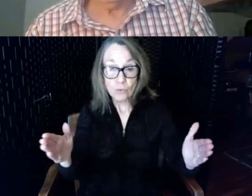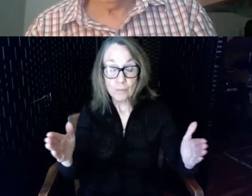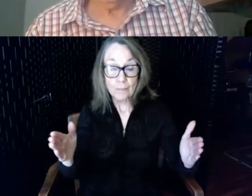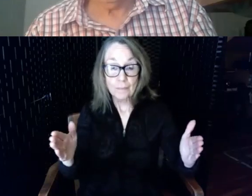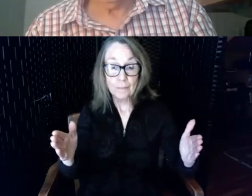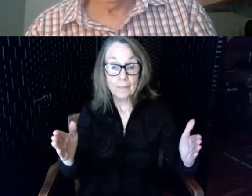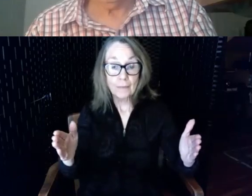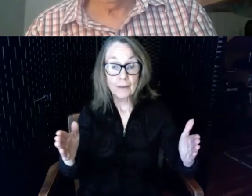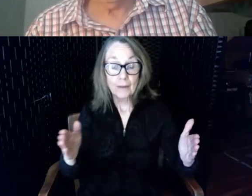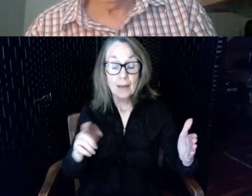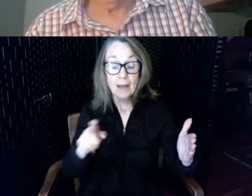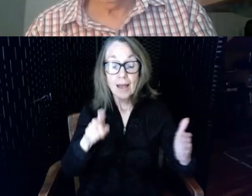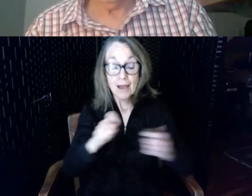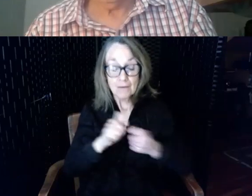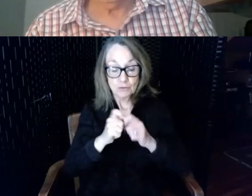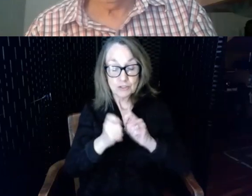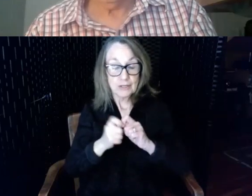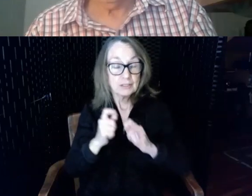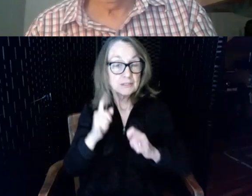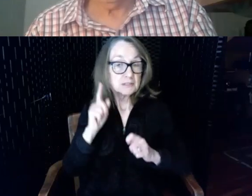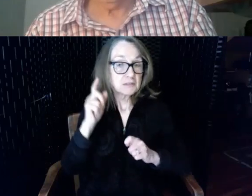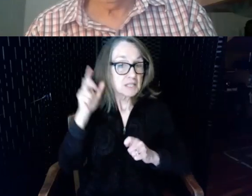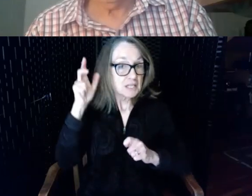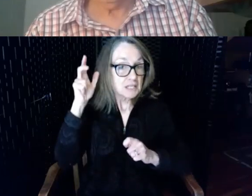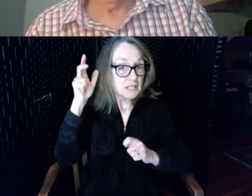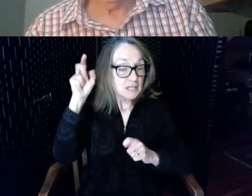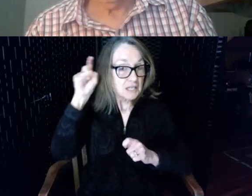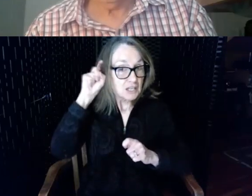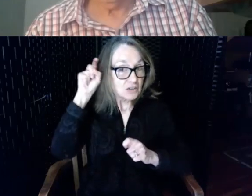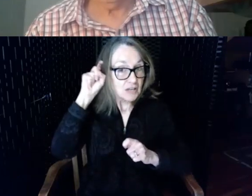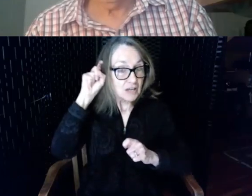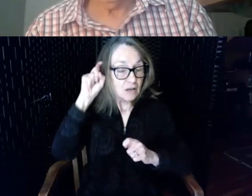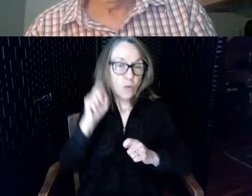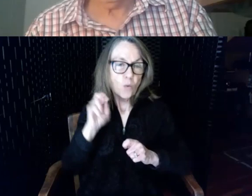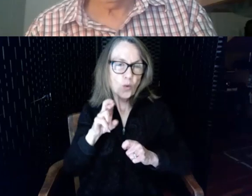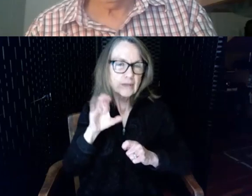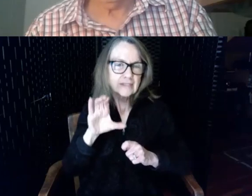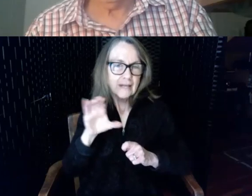some setting on the hearing aid or their cochlear implant in order to use the